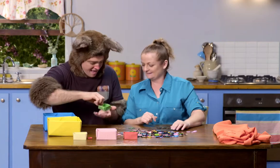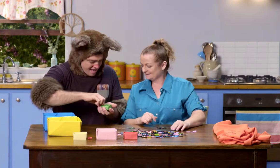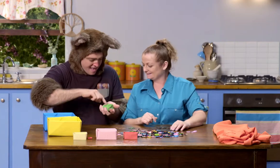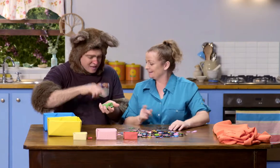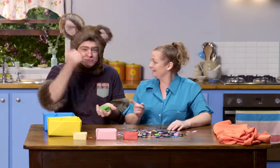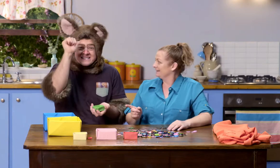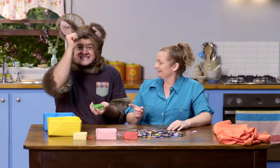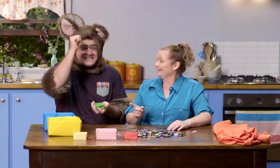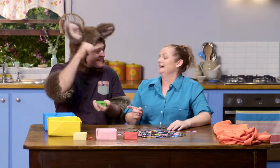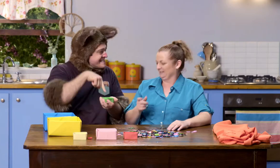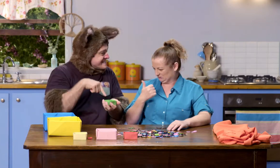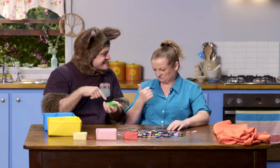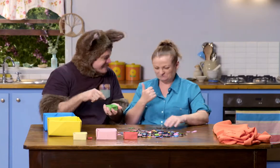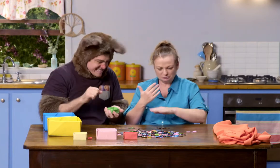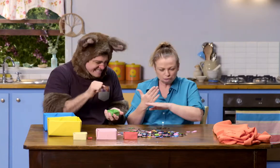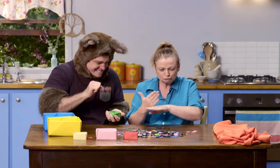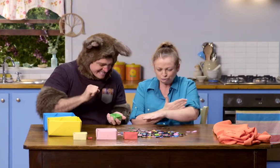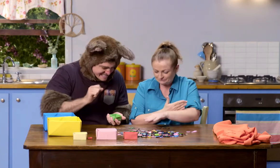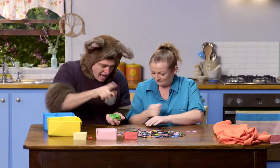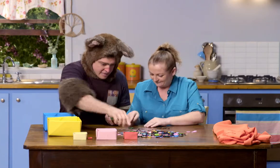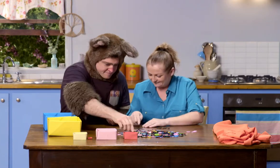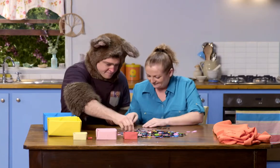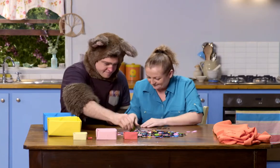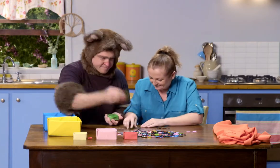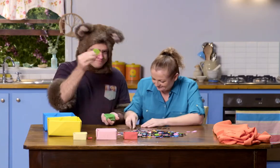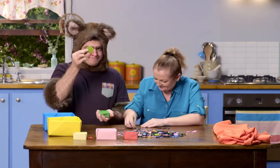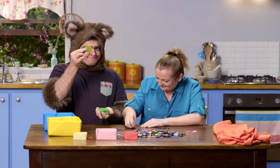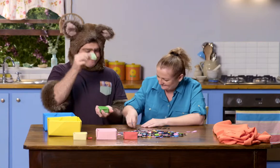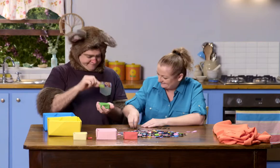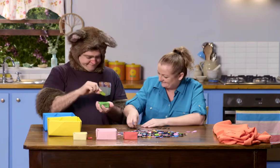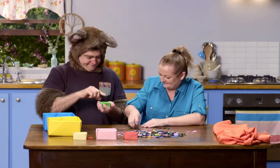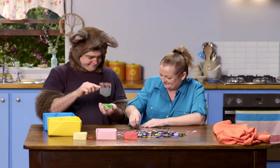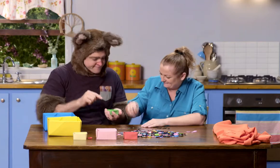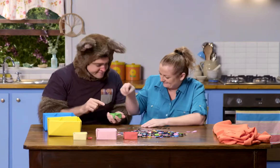Oh, and green. Green. Ah, this one.